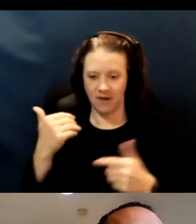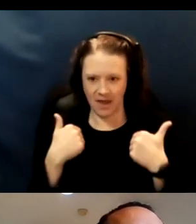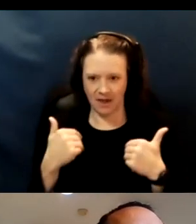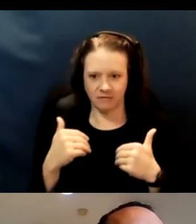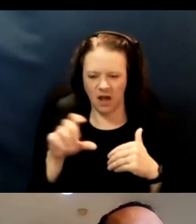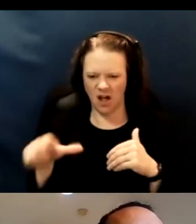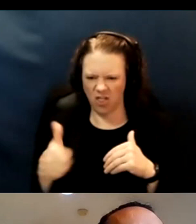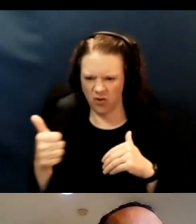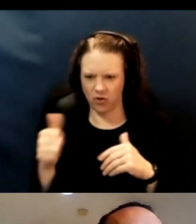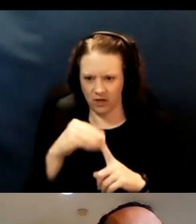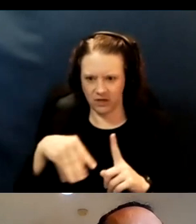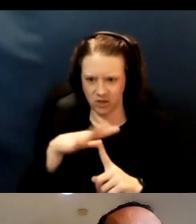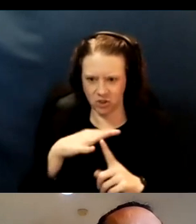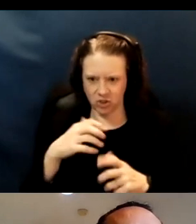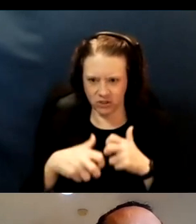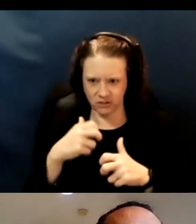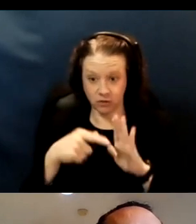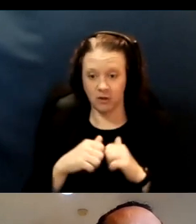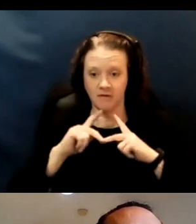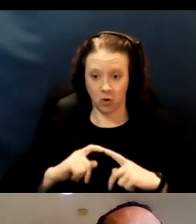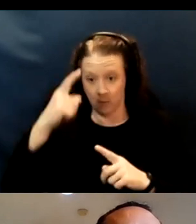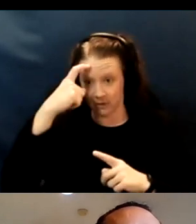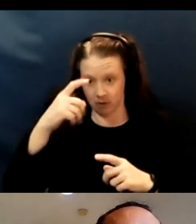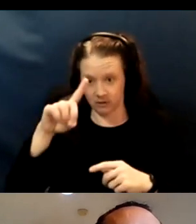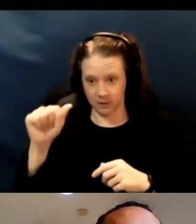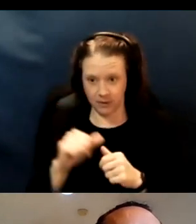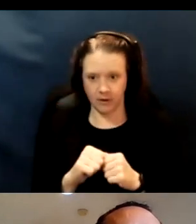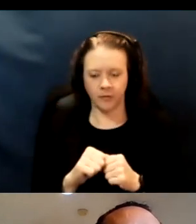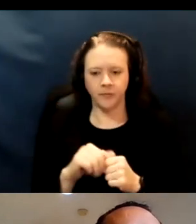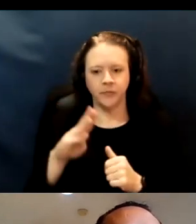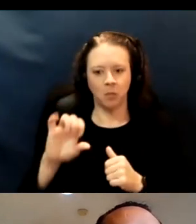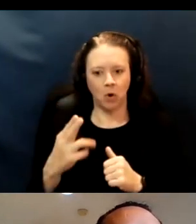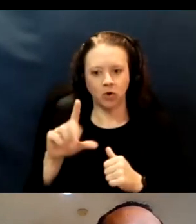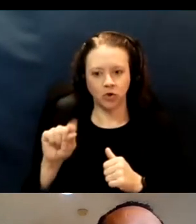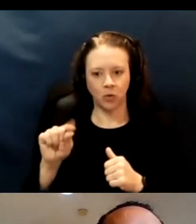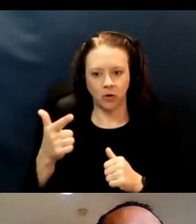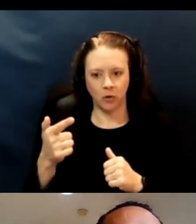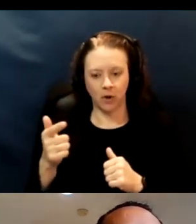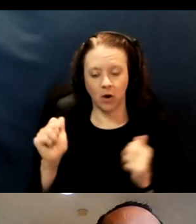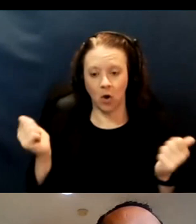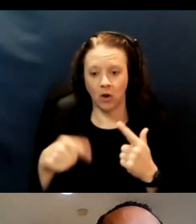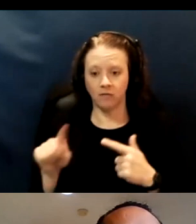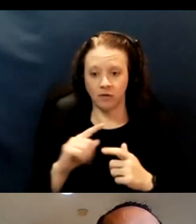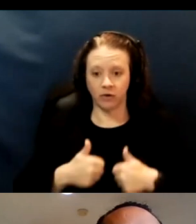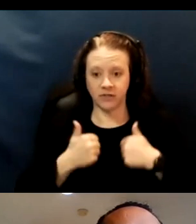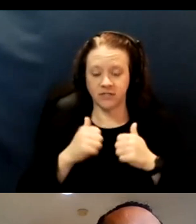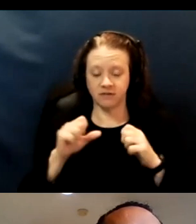So, as of March, 2021, all residents and staff of long-term care facilities and most senior housing locations